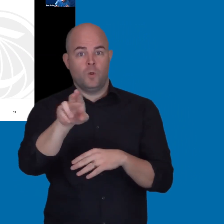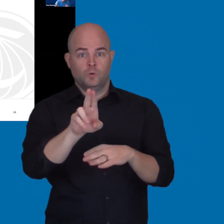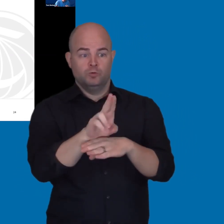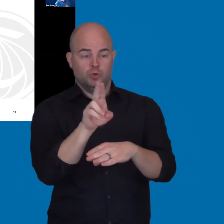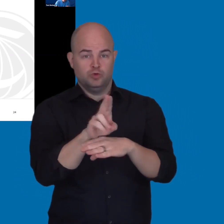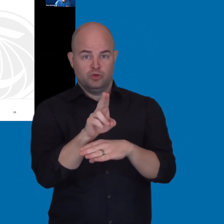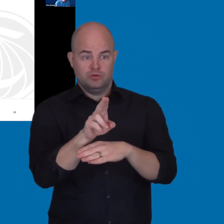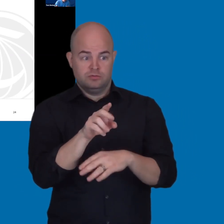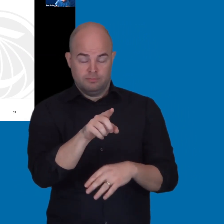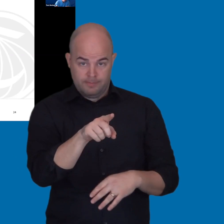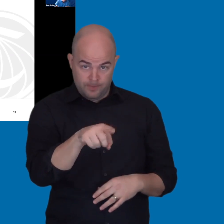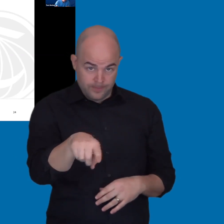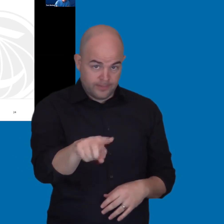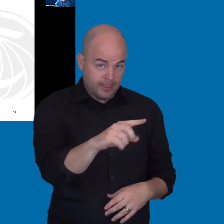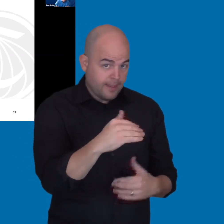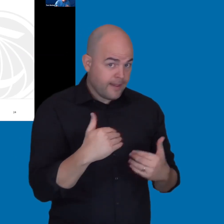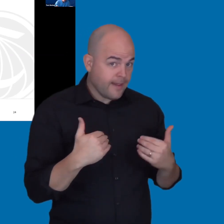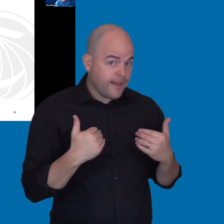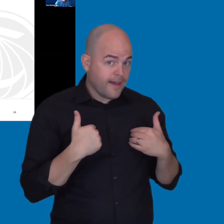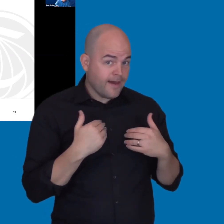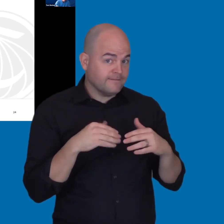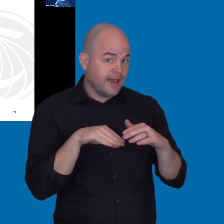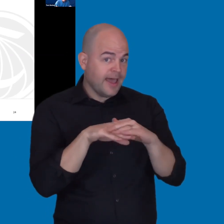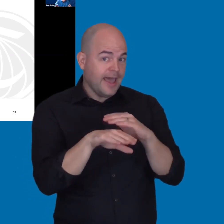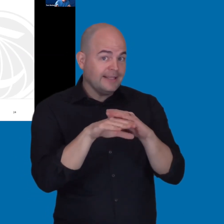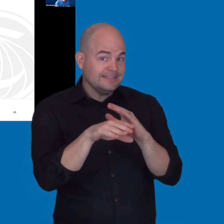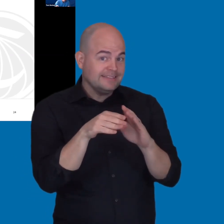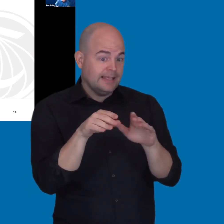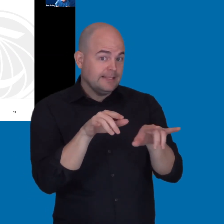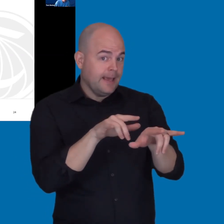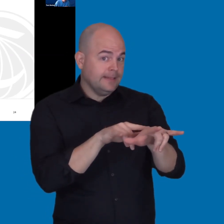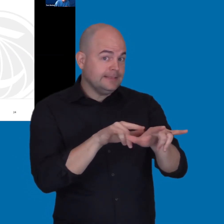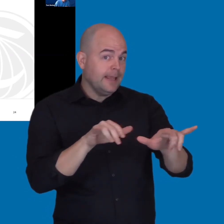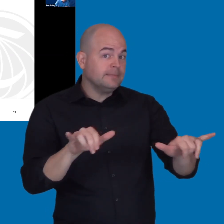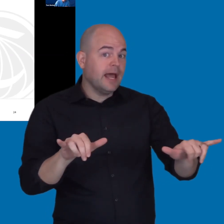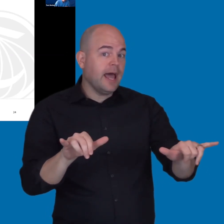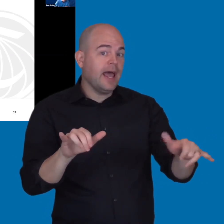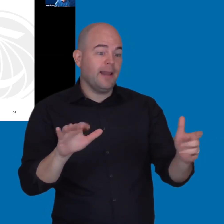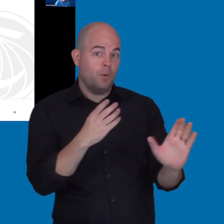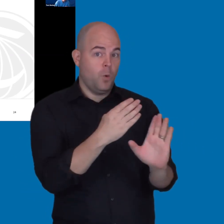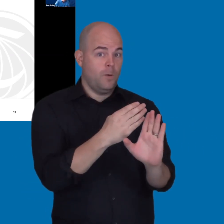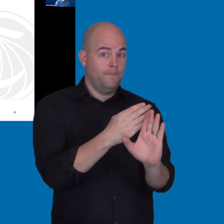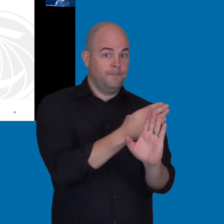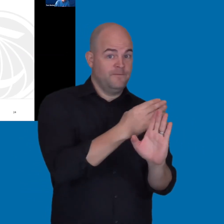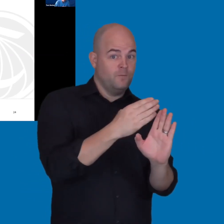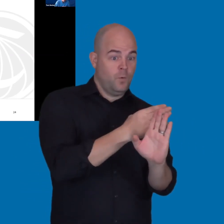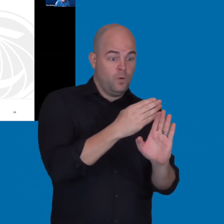does that provide them access prior to or the same time as non-disabled users?